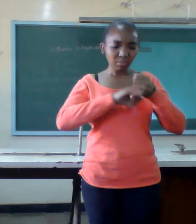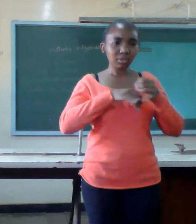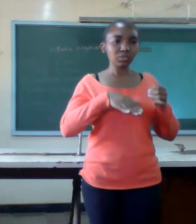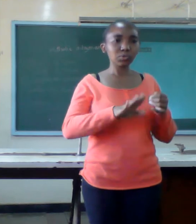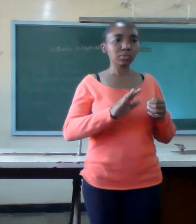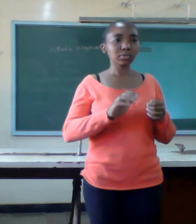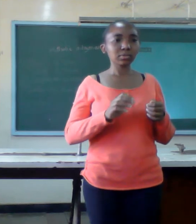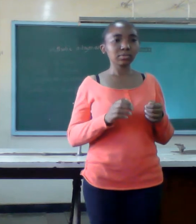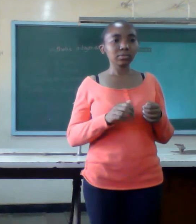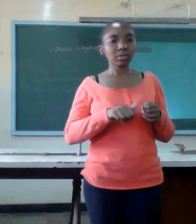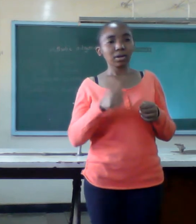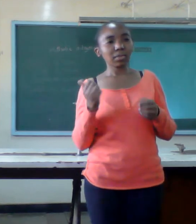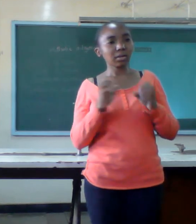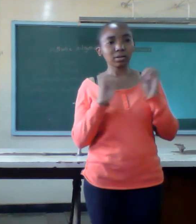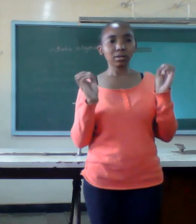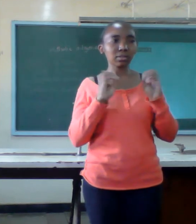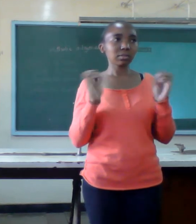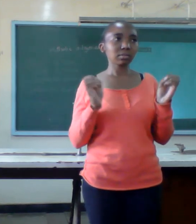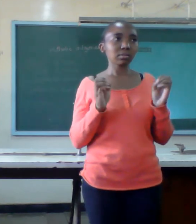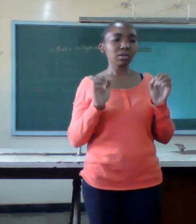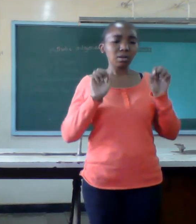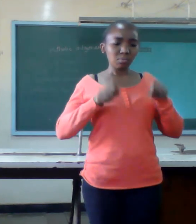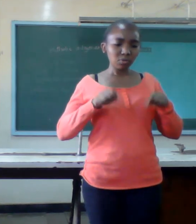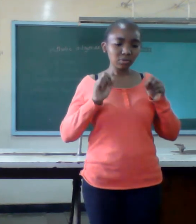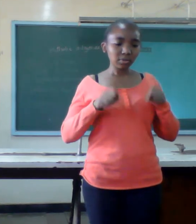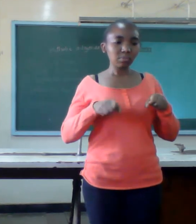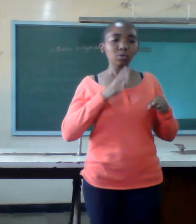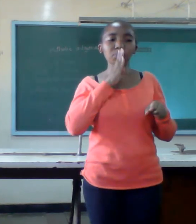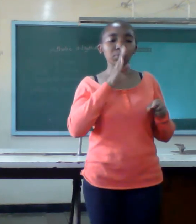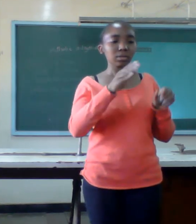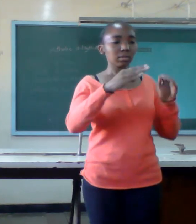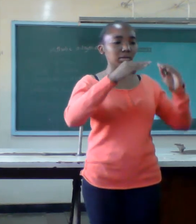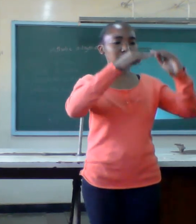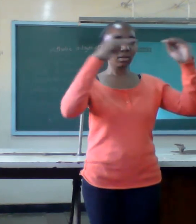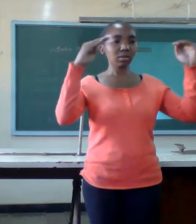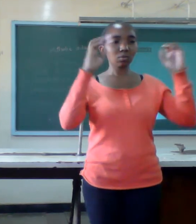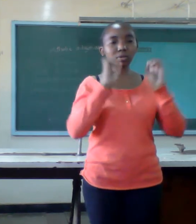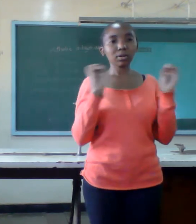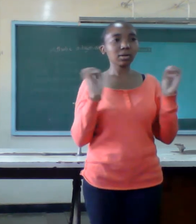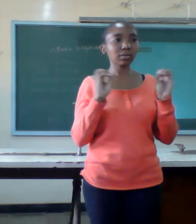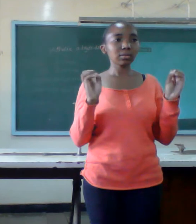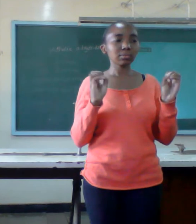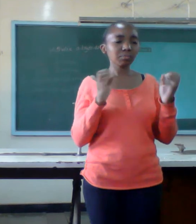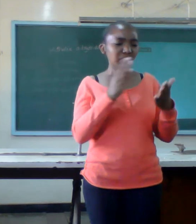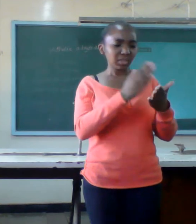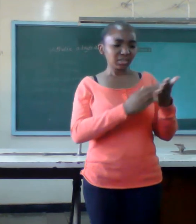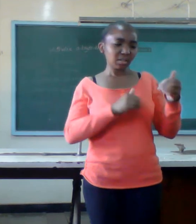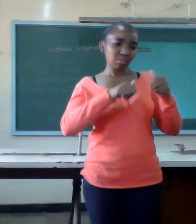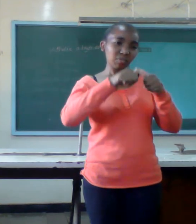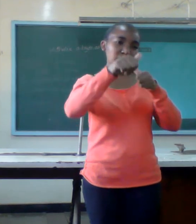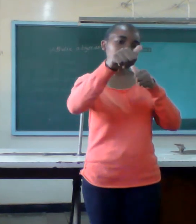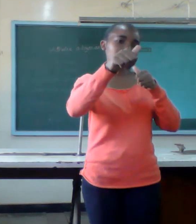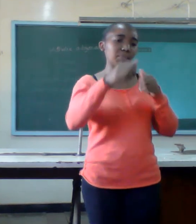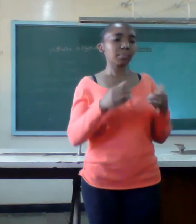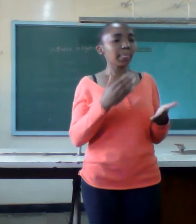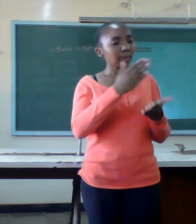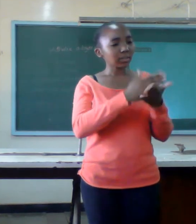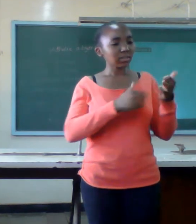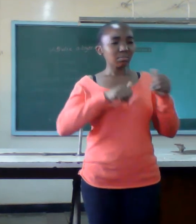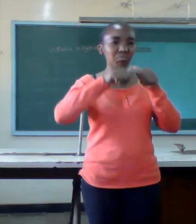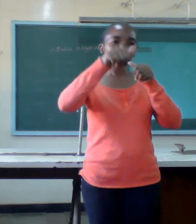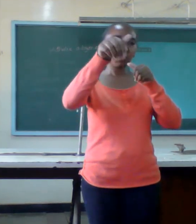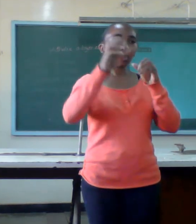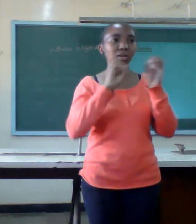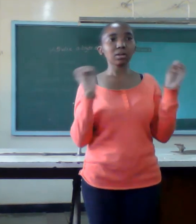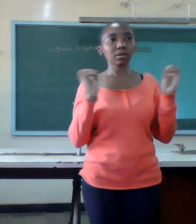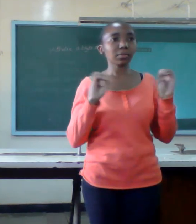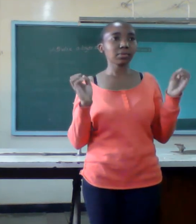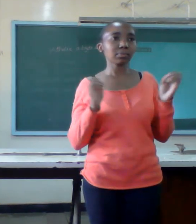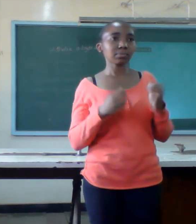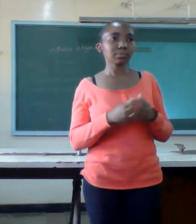we can never be equal some will be fun behind to avoid marriage stresses